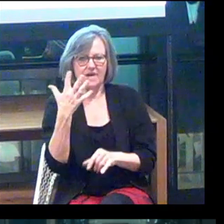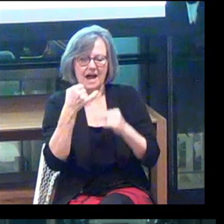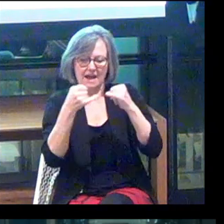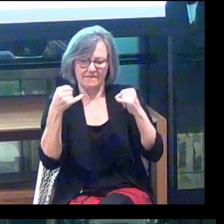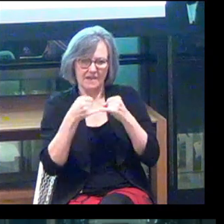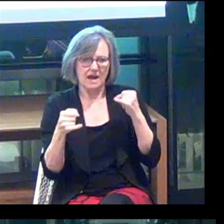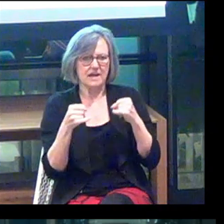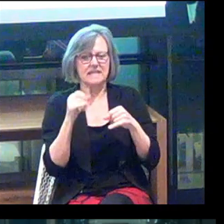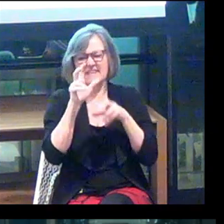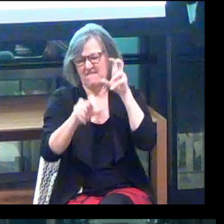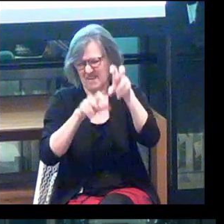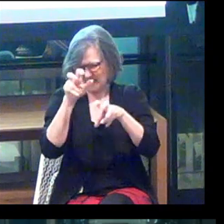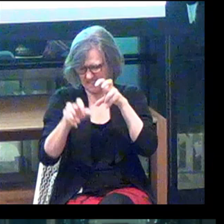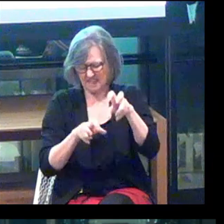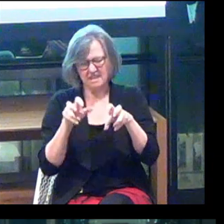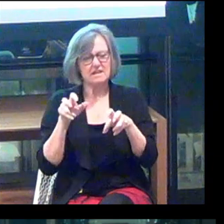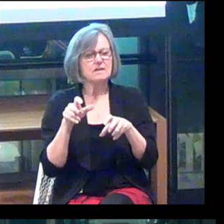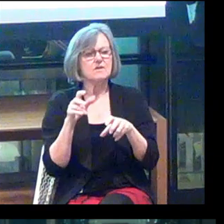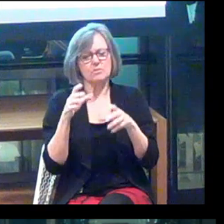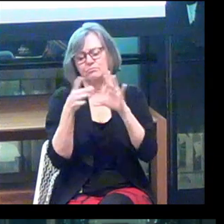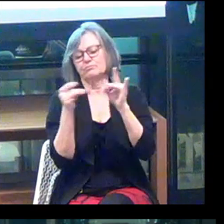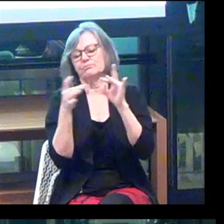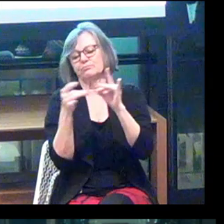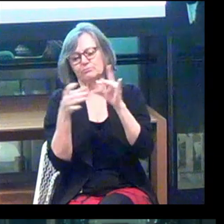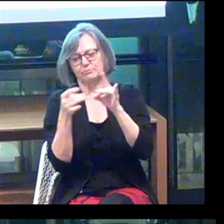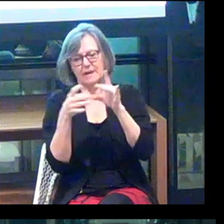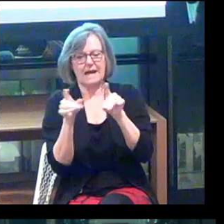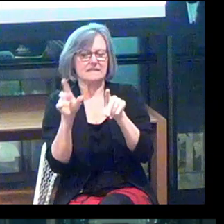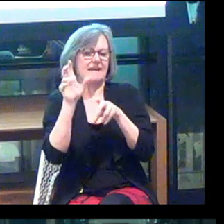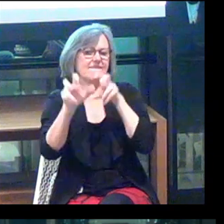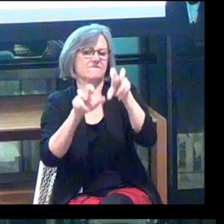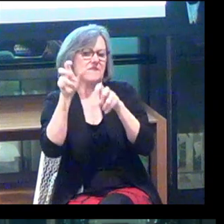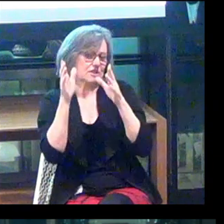He's invested in this space. And he's gonna tell us what it's been like as an investor within the space.